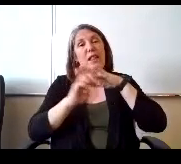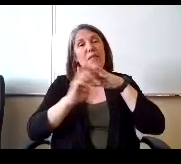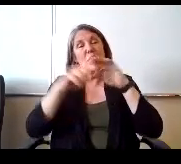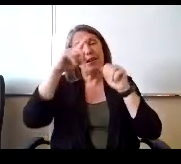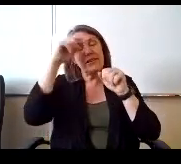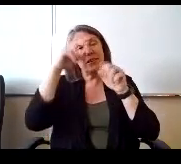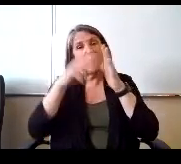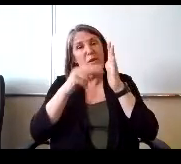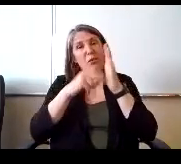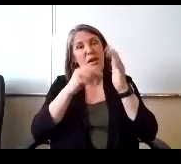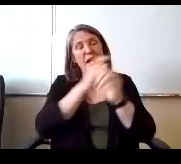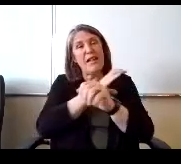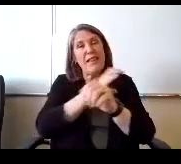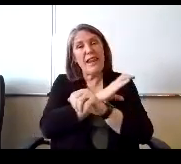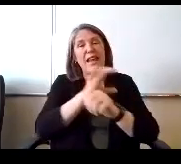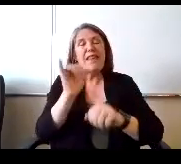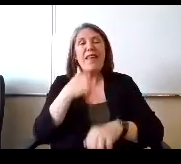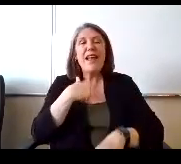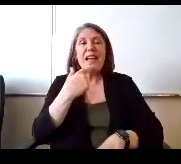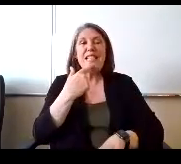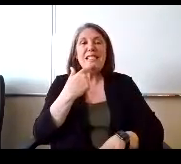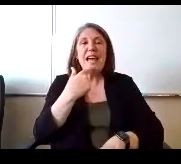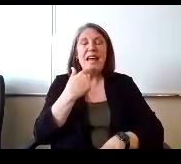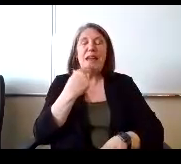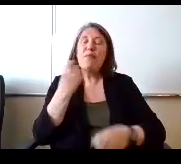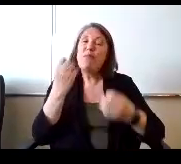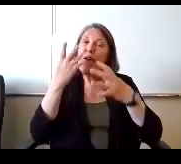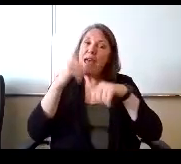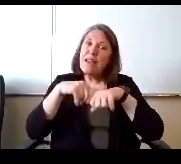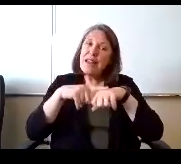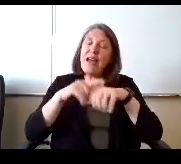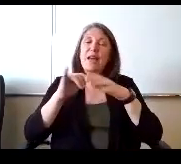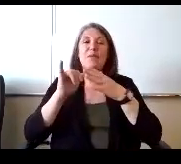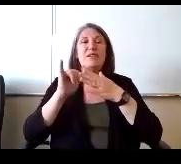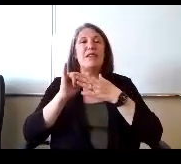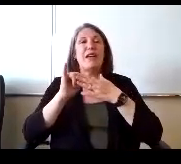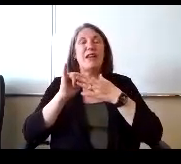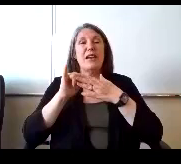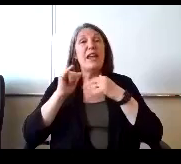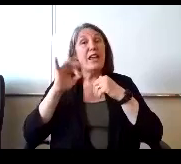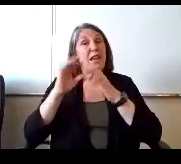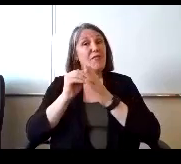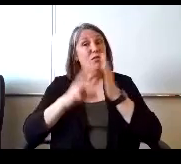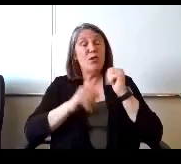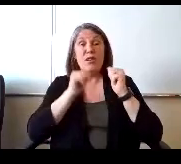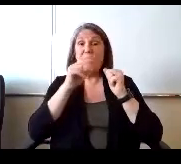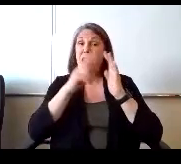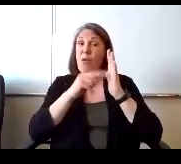And like I have said to you many times that. If students are not reading on grade level